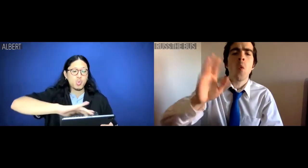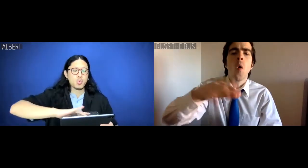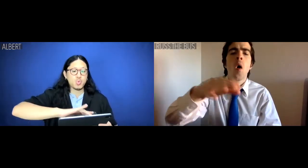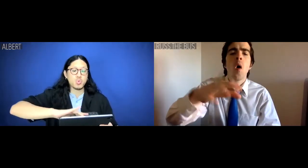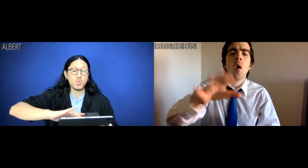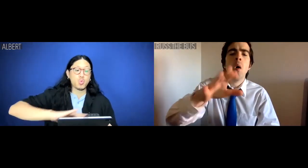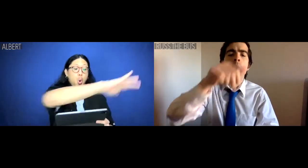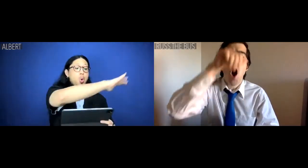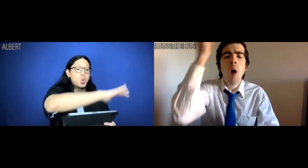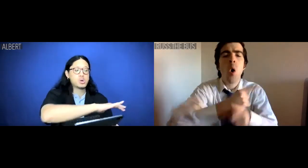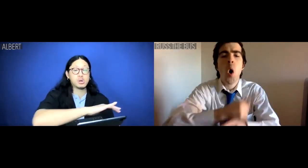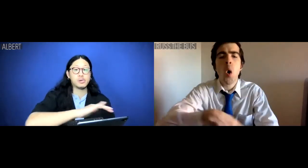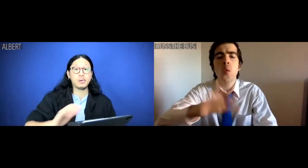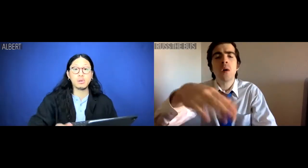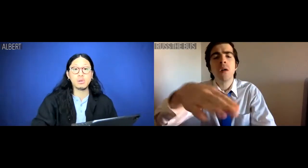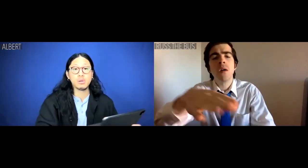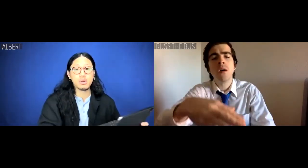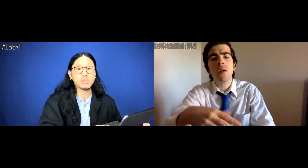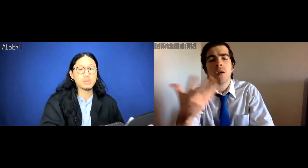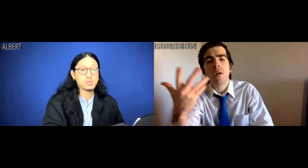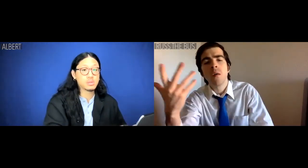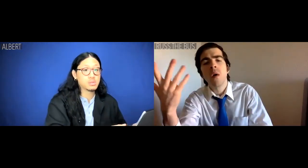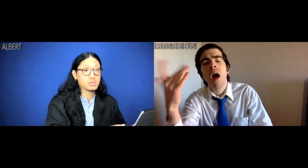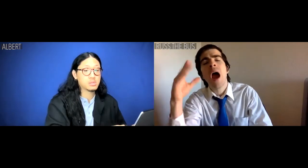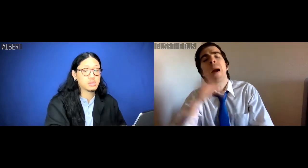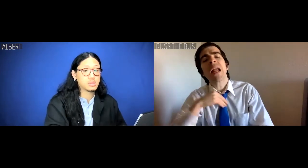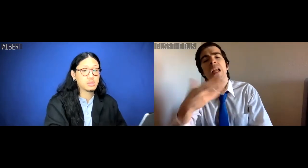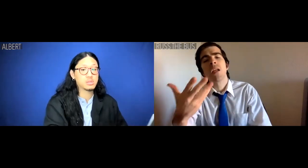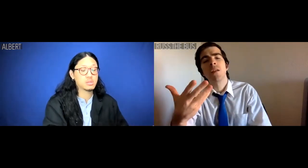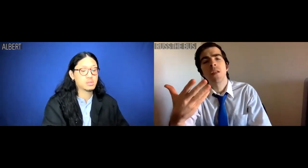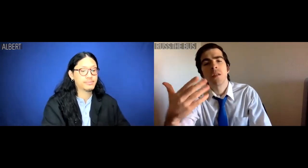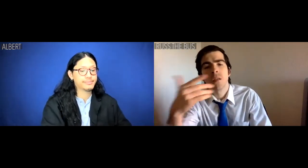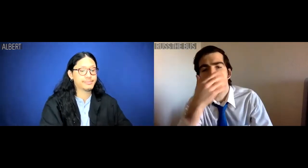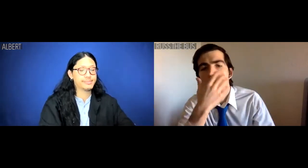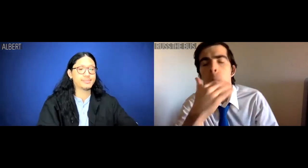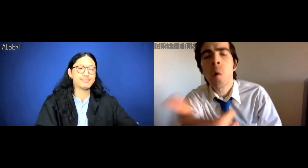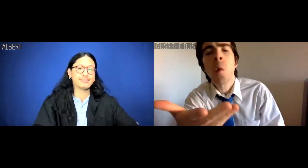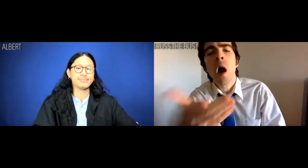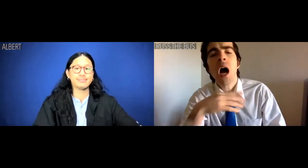Russ the Bus: Albro, buddy